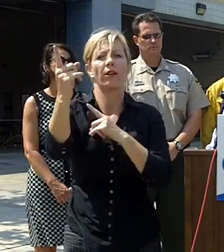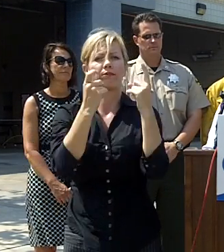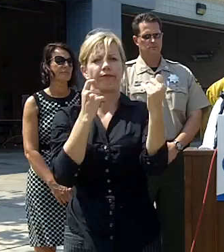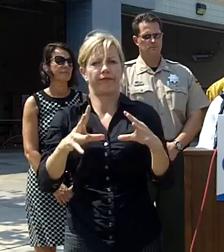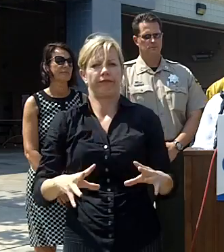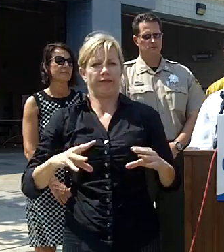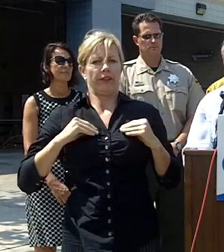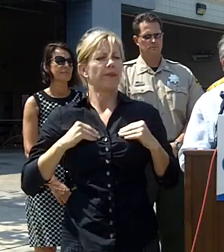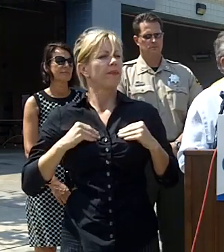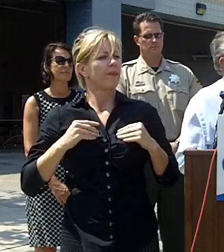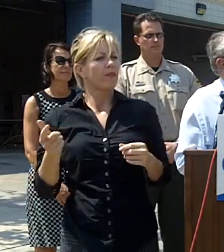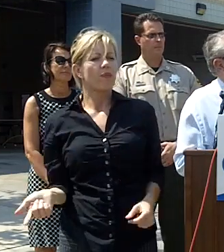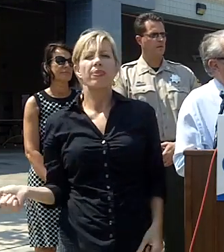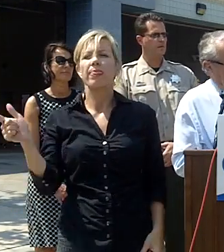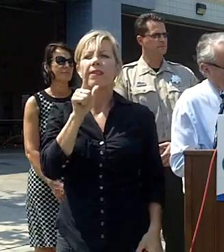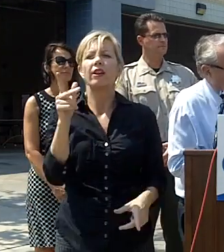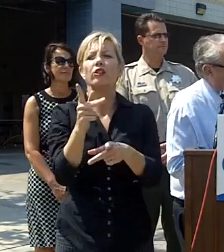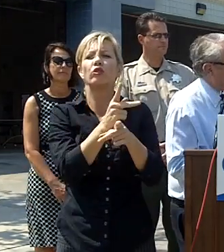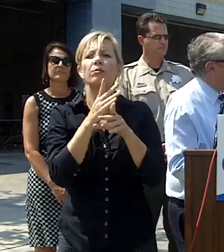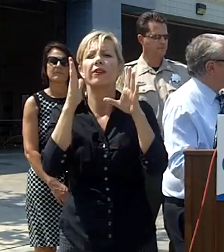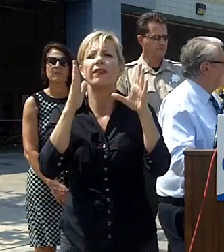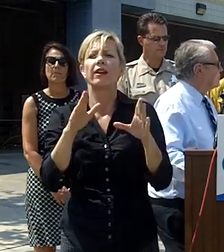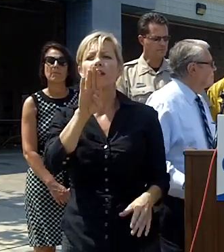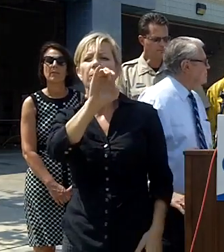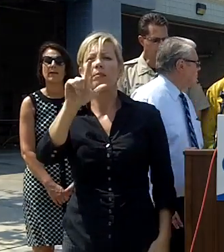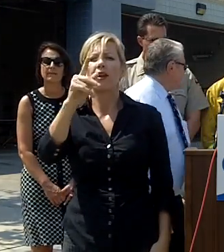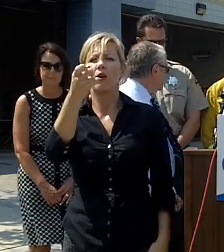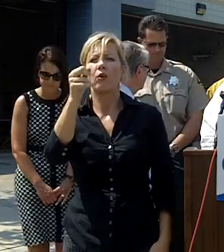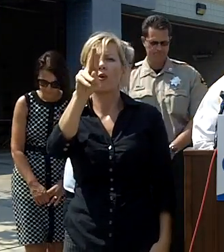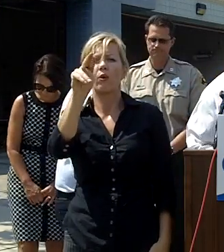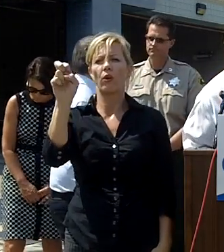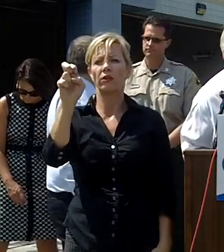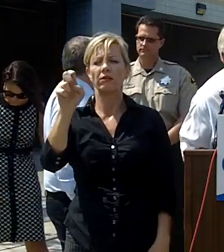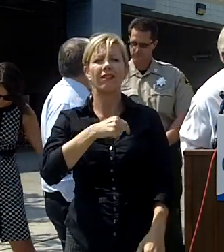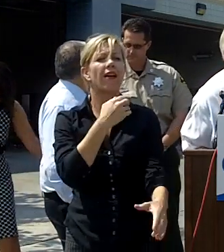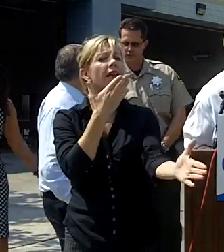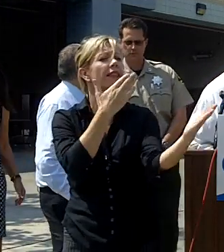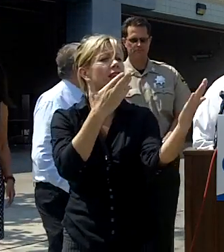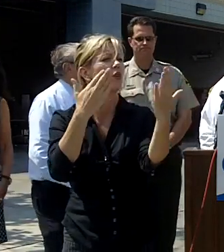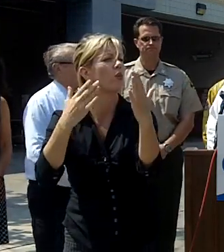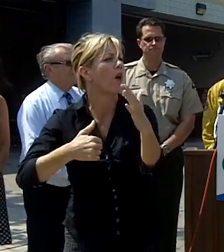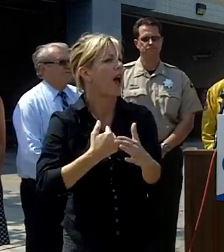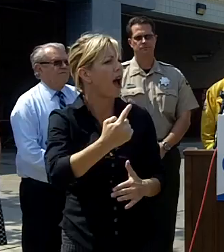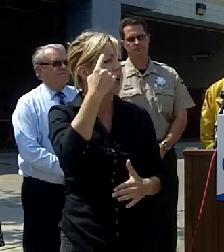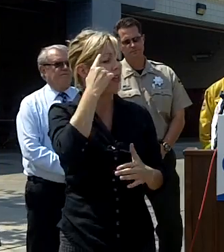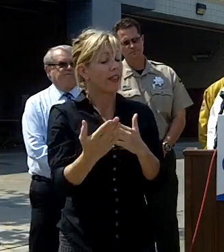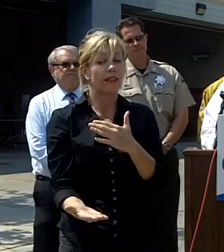turn it over to Supervisor Bill horn yeah thank you I thought this morning when I got up after